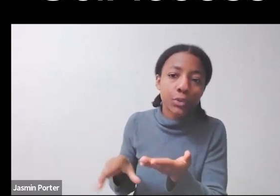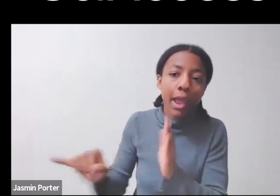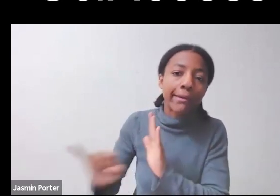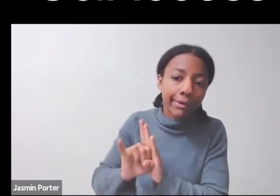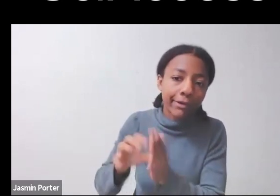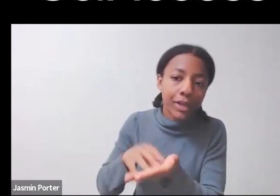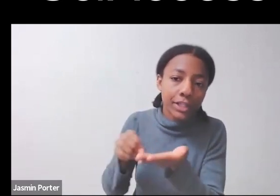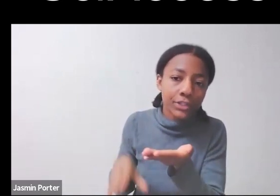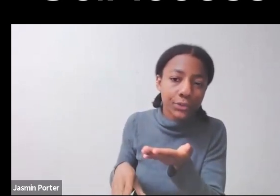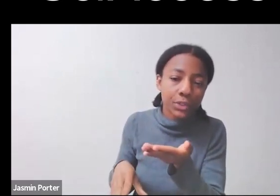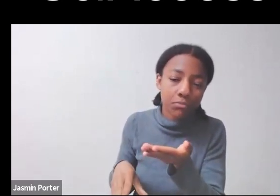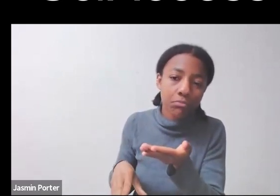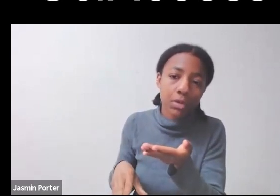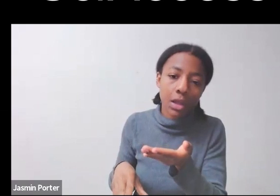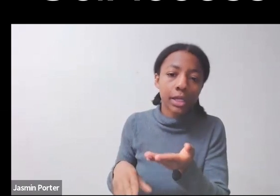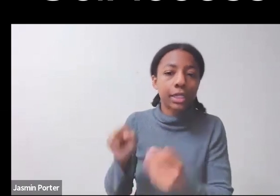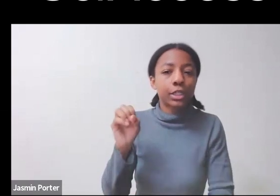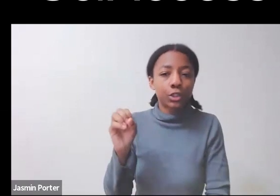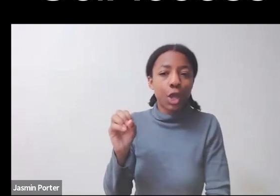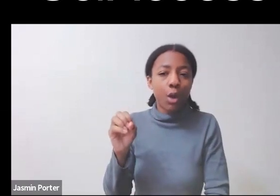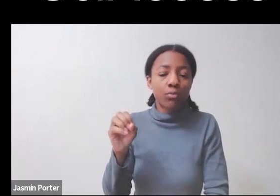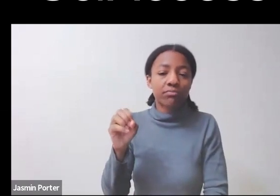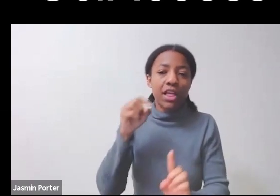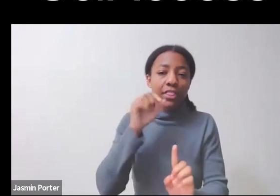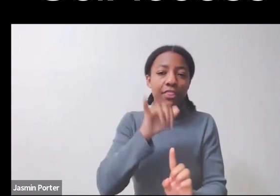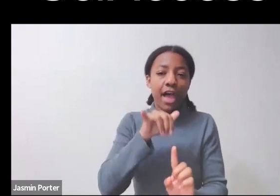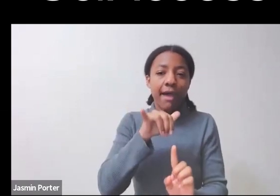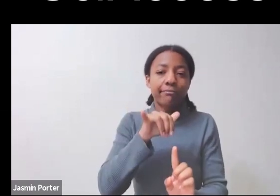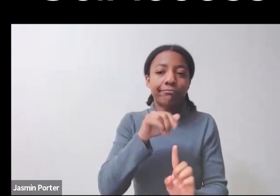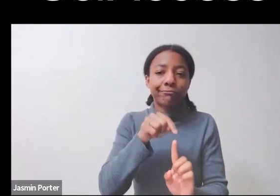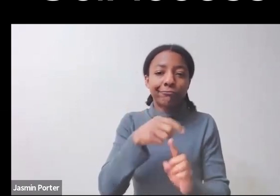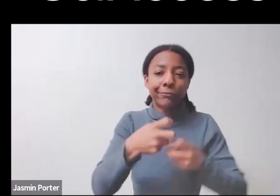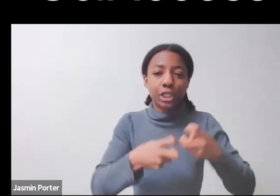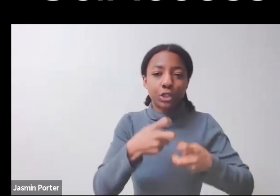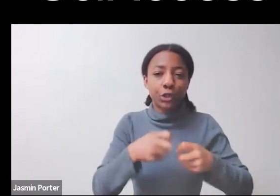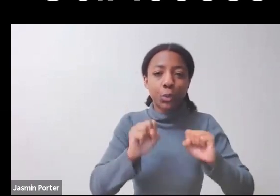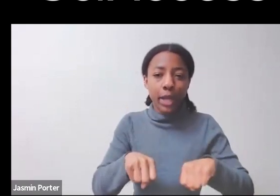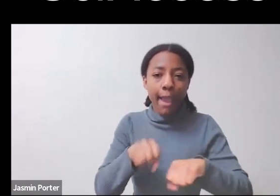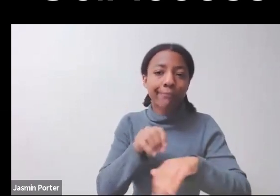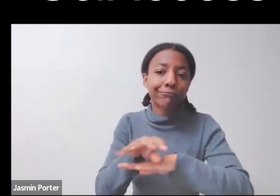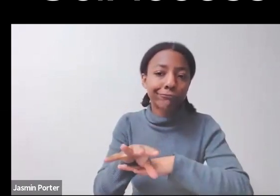this cycle of marginalization or exclusion? Next slide. I think you can do these ones, Lisette,